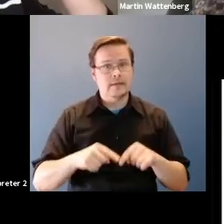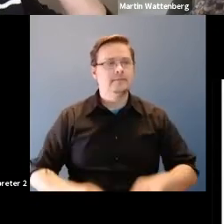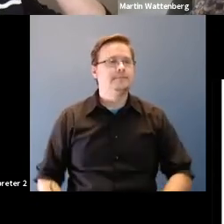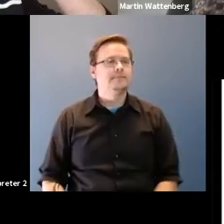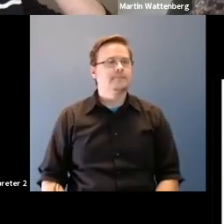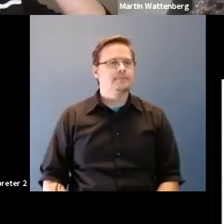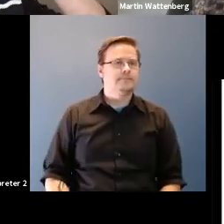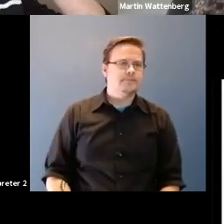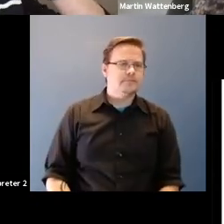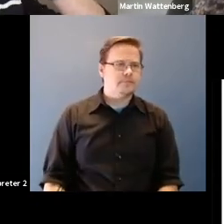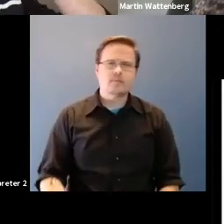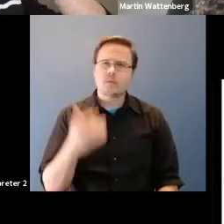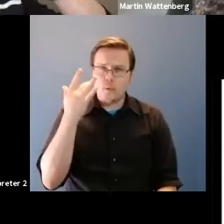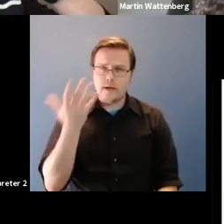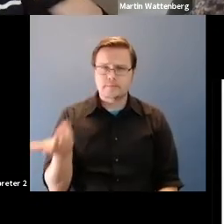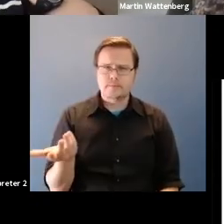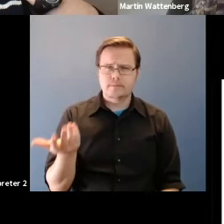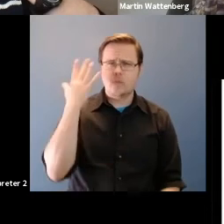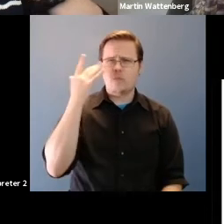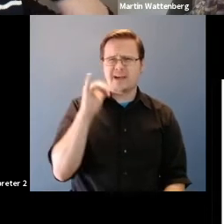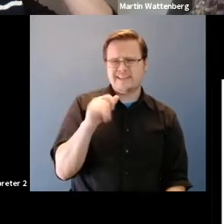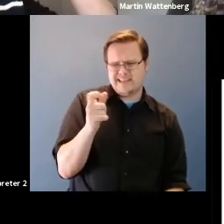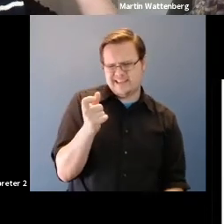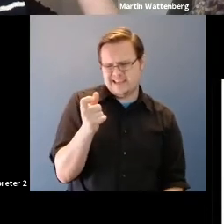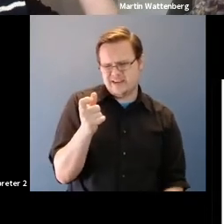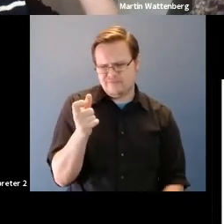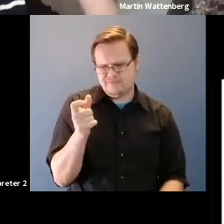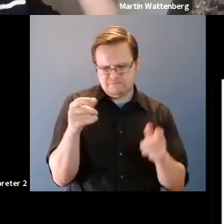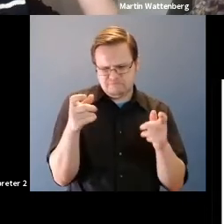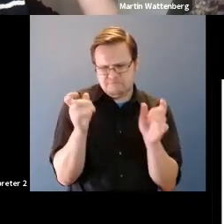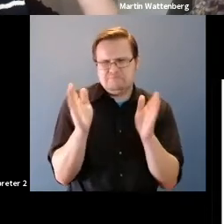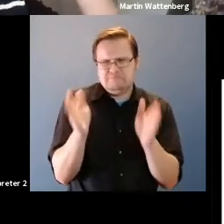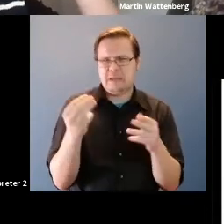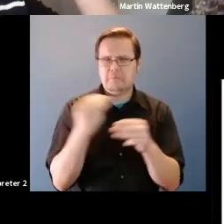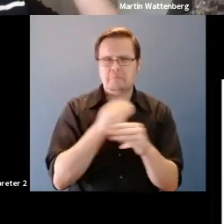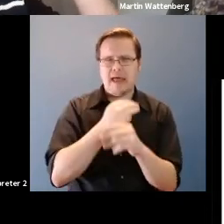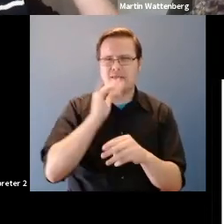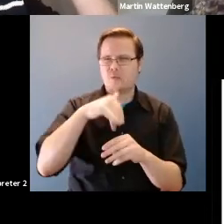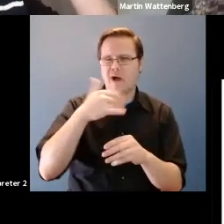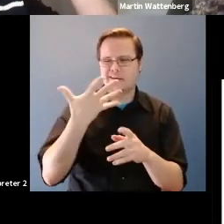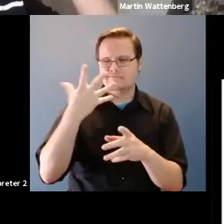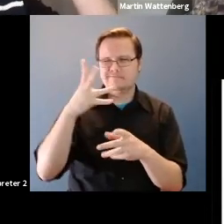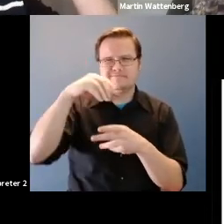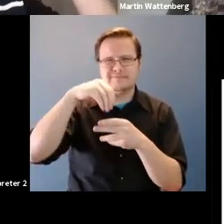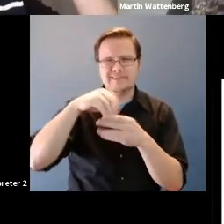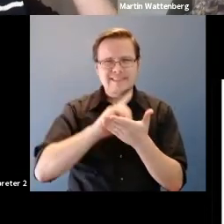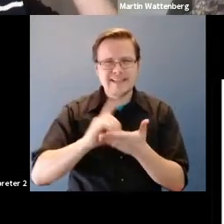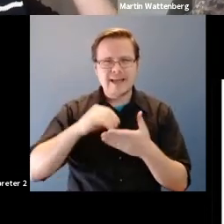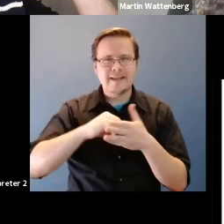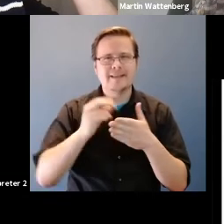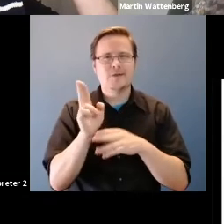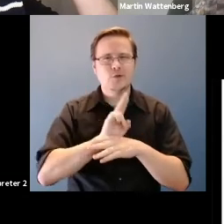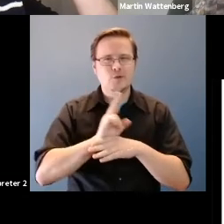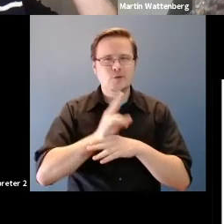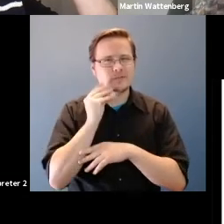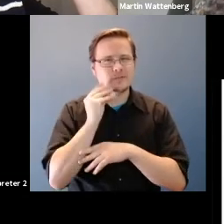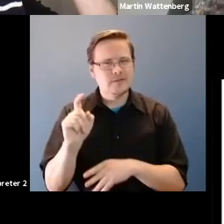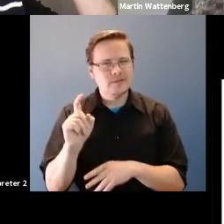Martin Wattenberg: And why, why would that little chunk of math count as designed, or even user experience Okay, think about this for a month like.